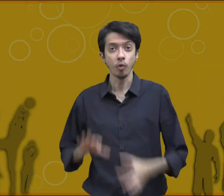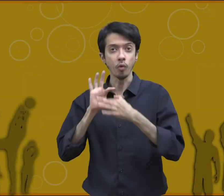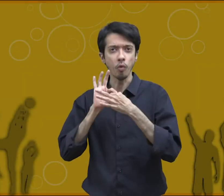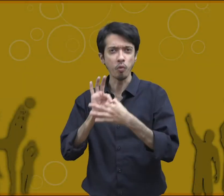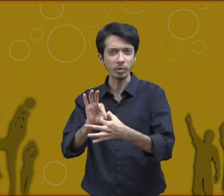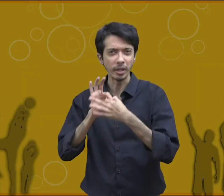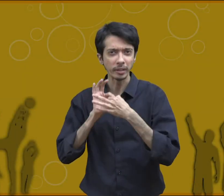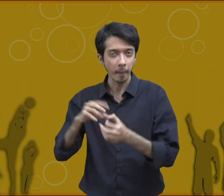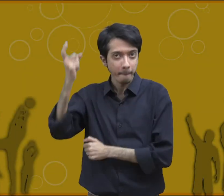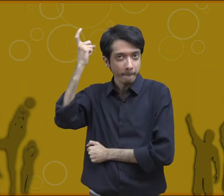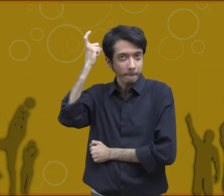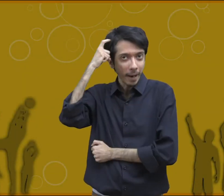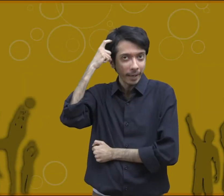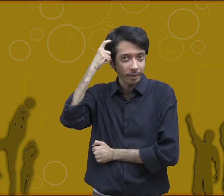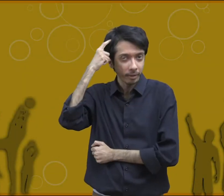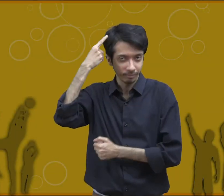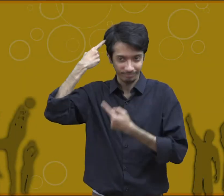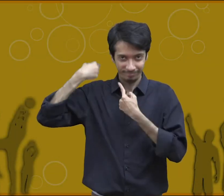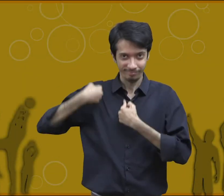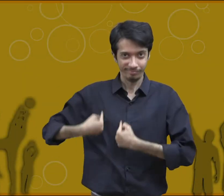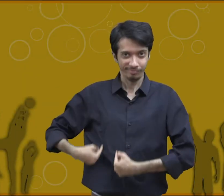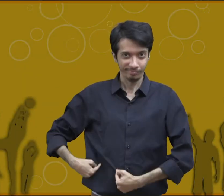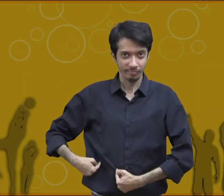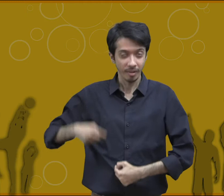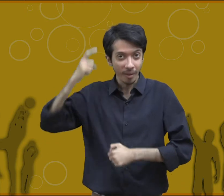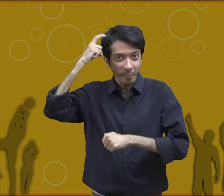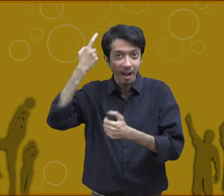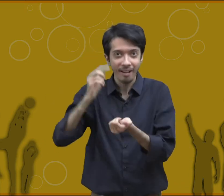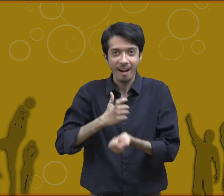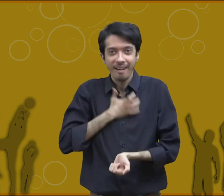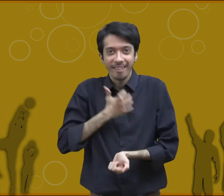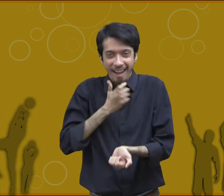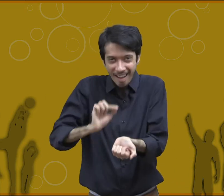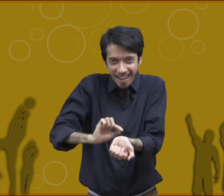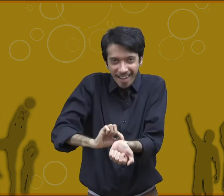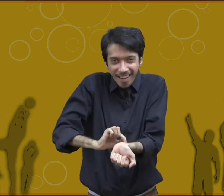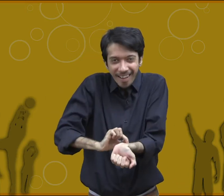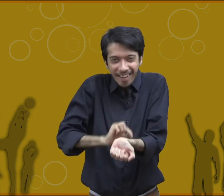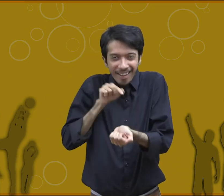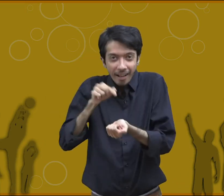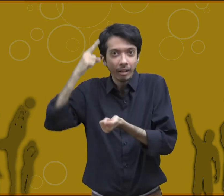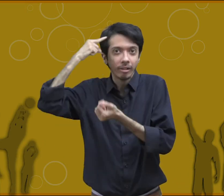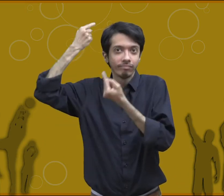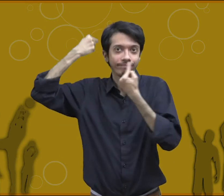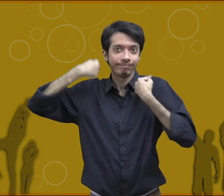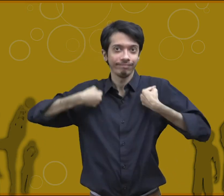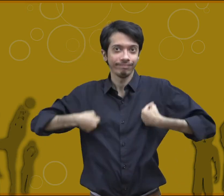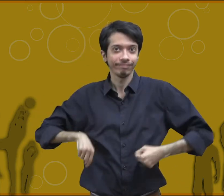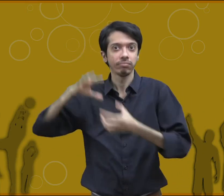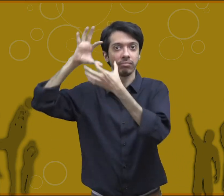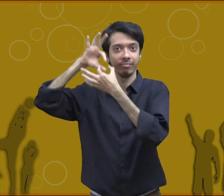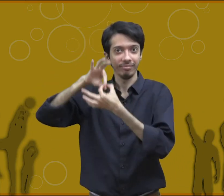neuromuscular coordination neuromuscular coordination is the harmonious functioning